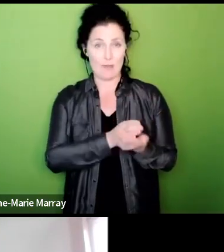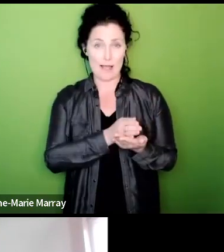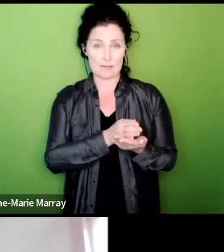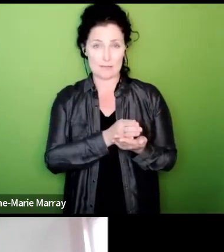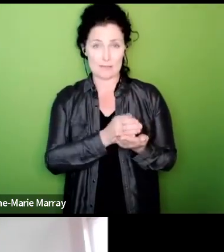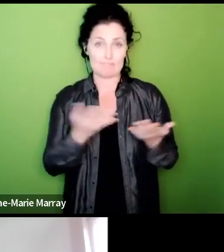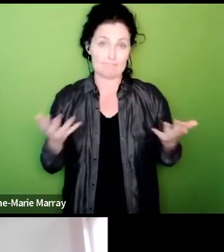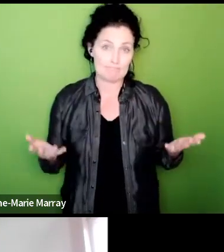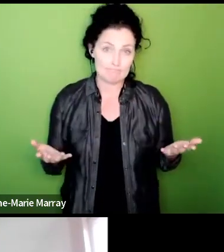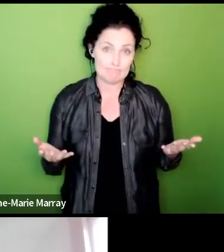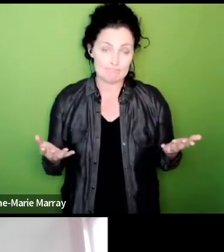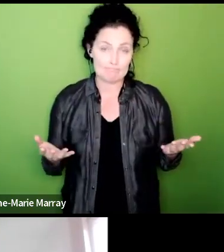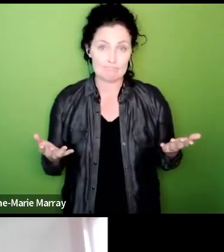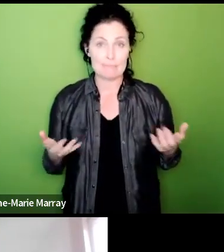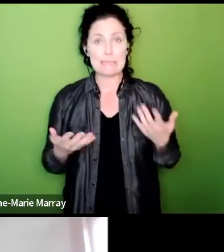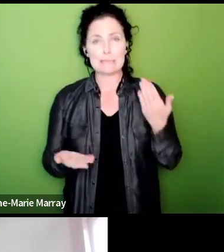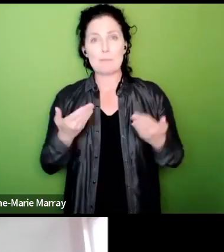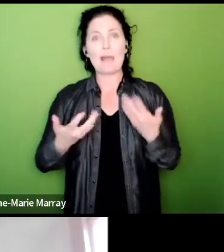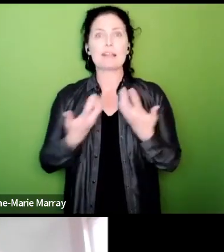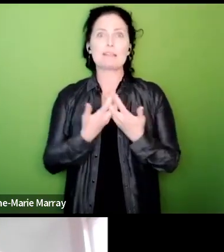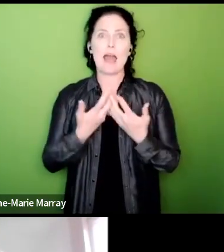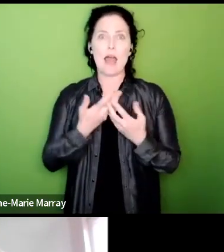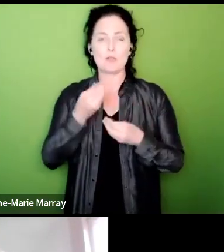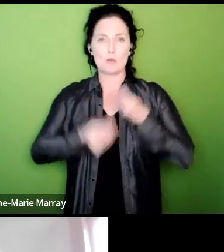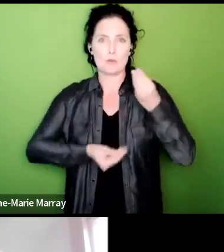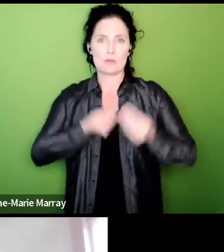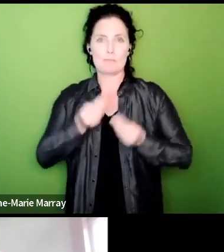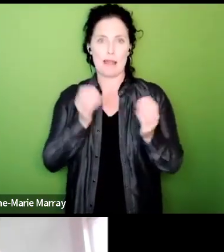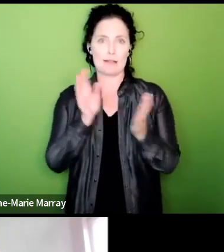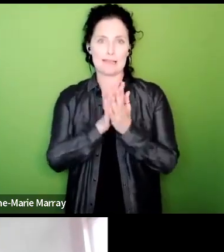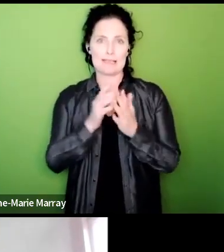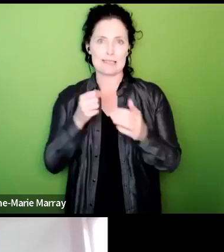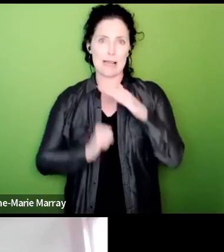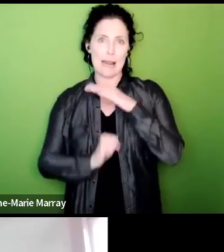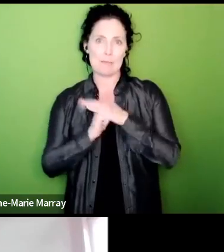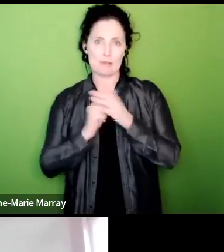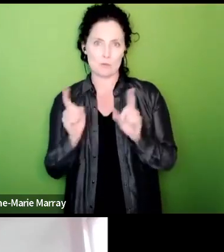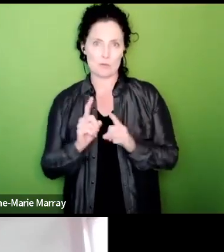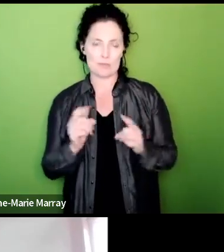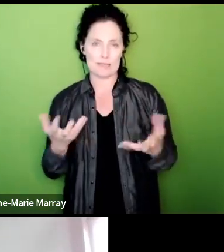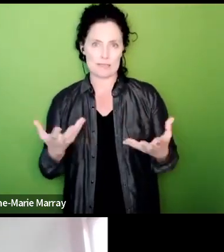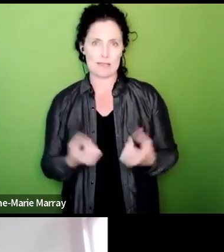how you couch it you know clearly there are limits to what's acceptable and if somebody was to share